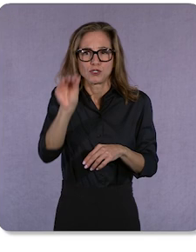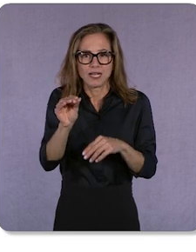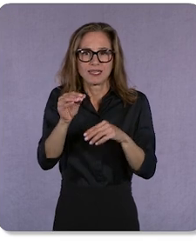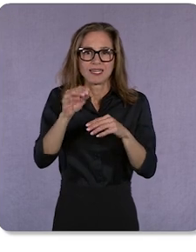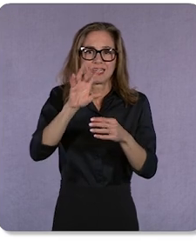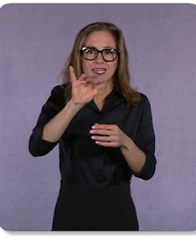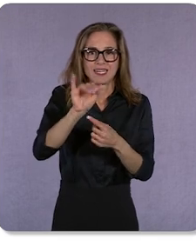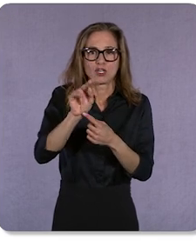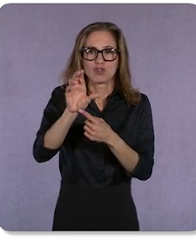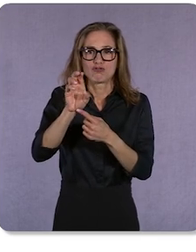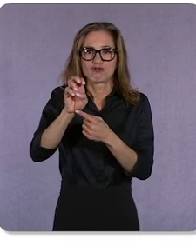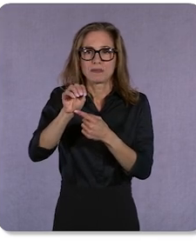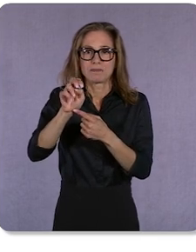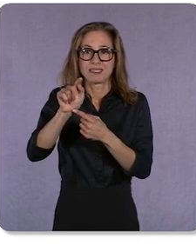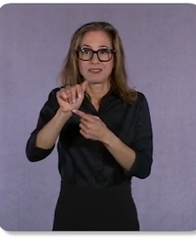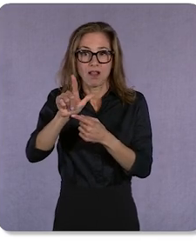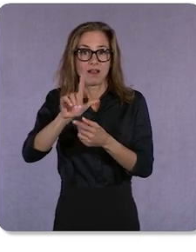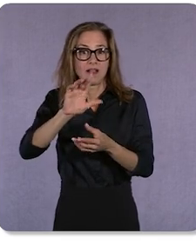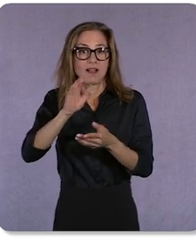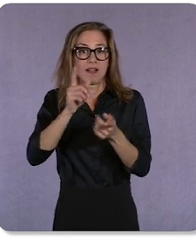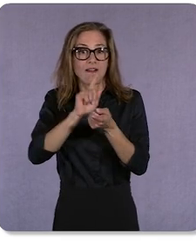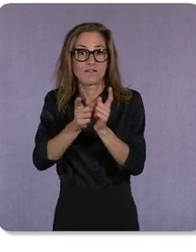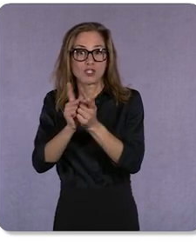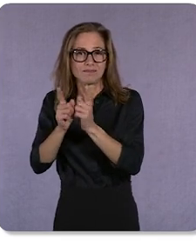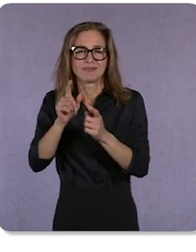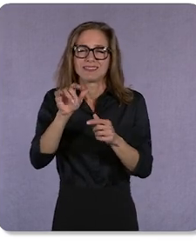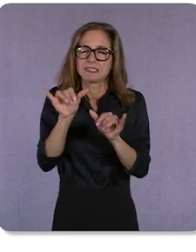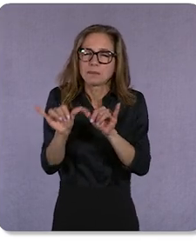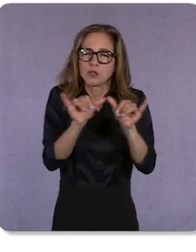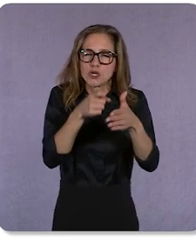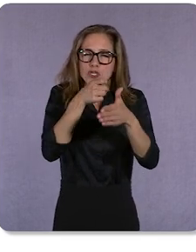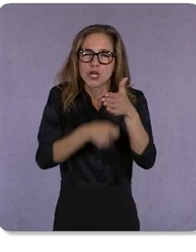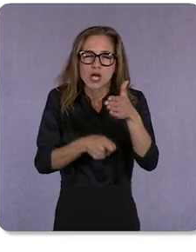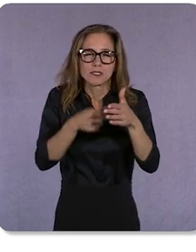conversions which, especially in today’s business environment, is pretty compelling.